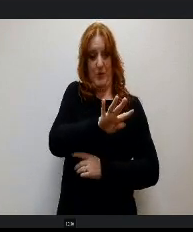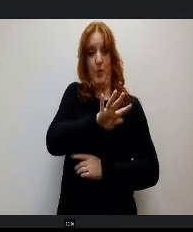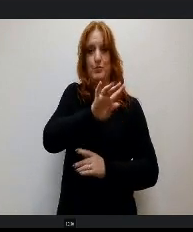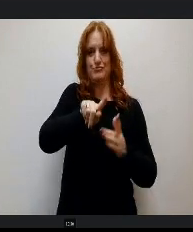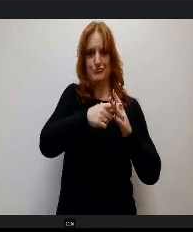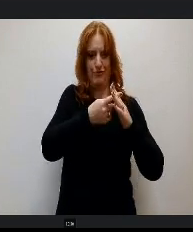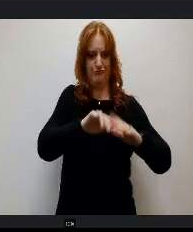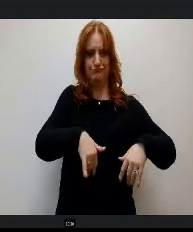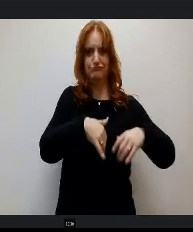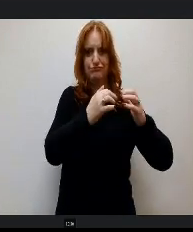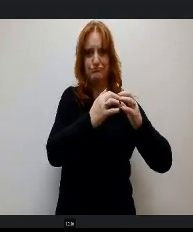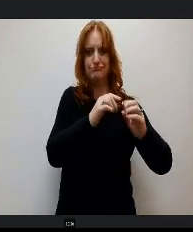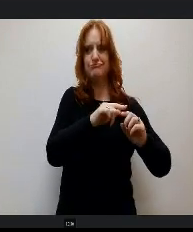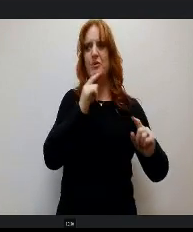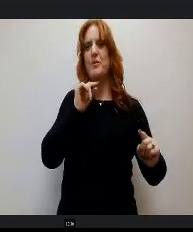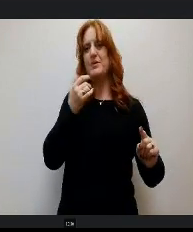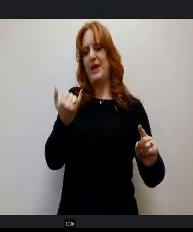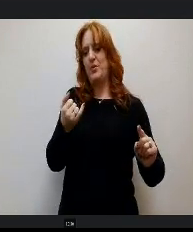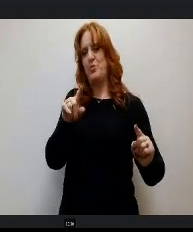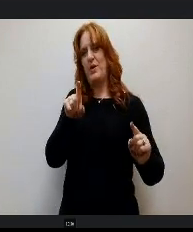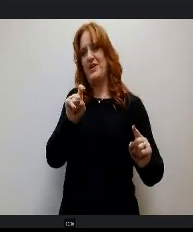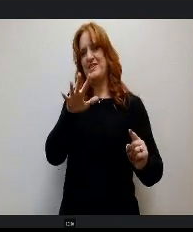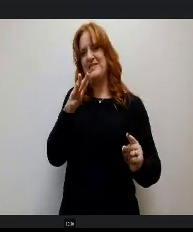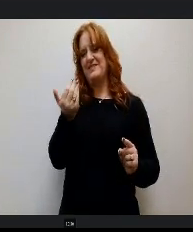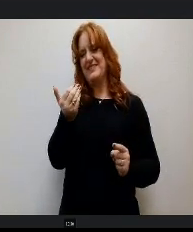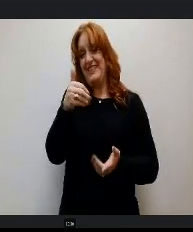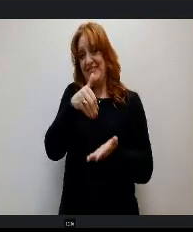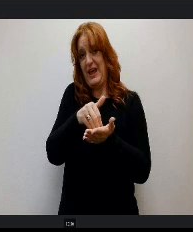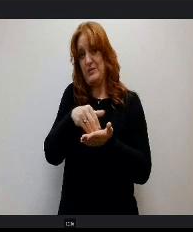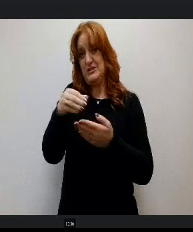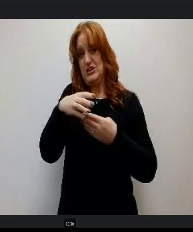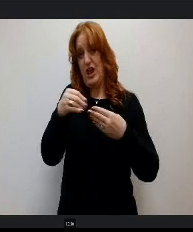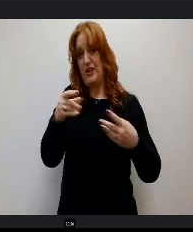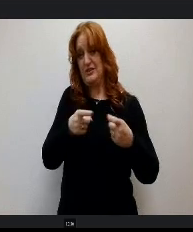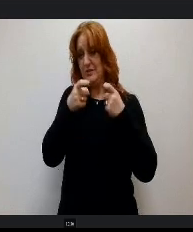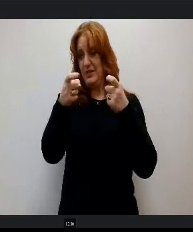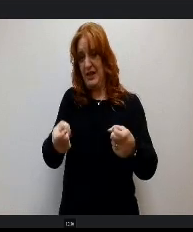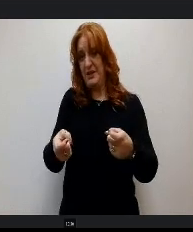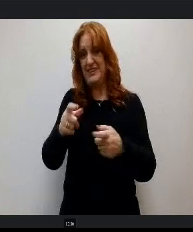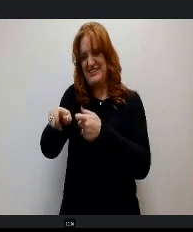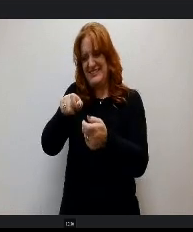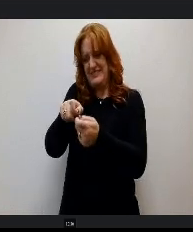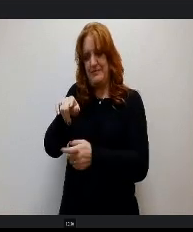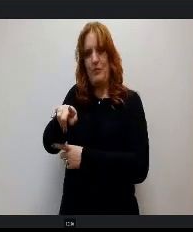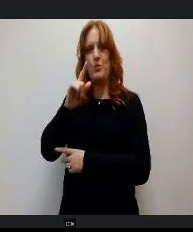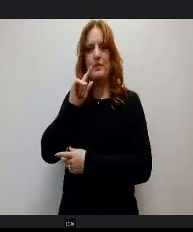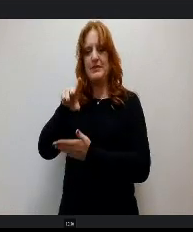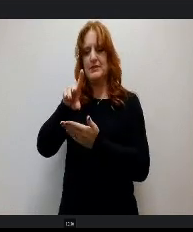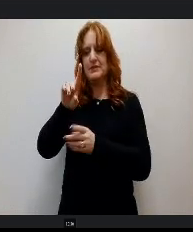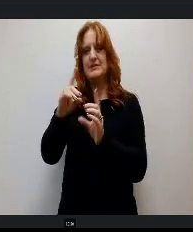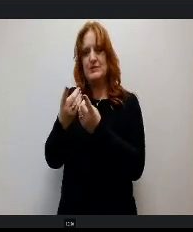$115,000 have been awarded. D20 students and this year